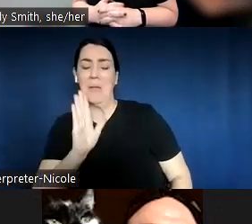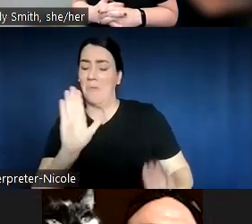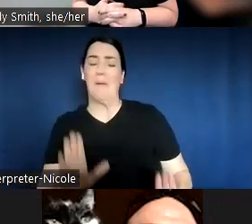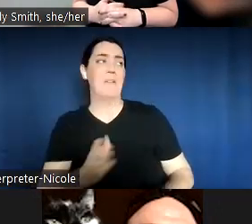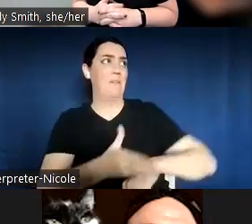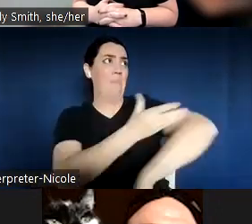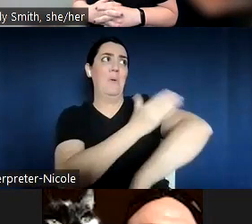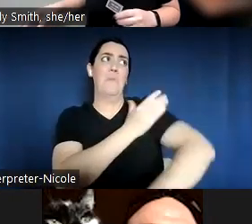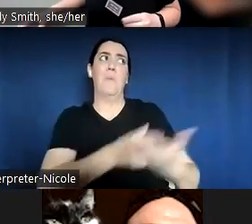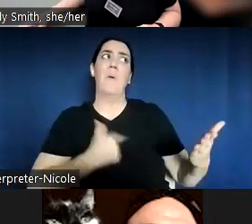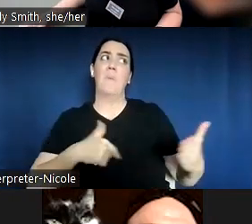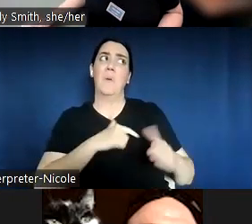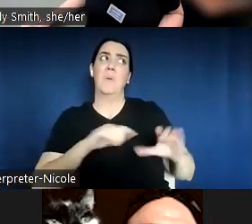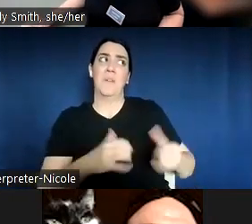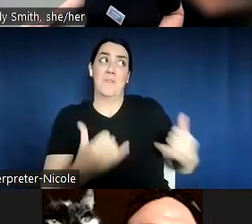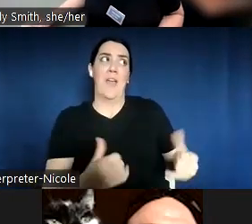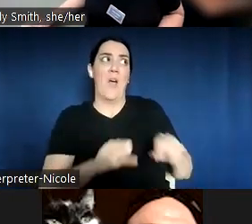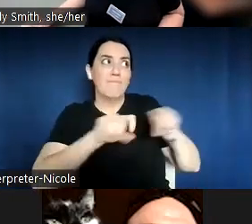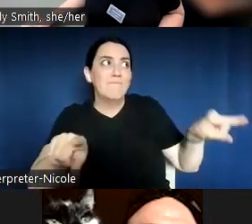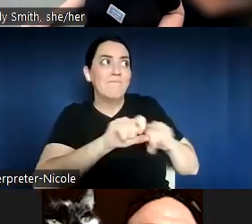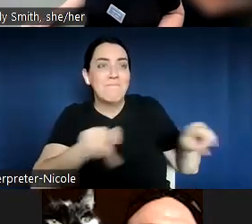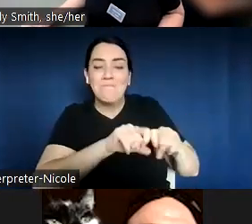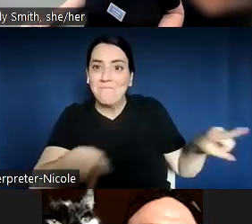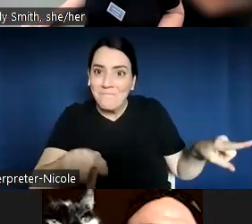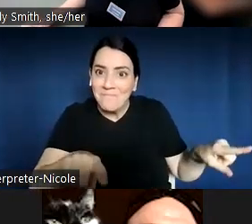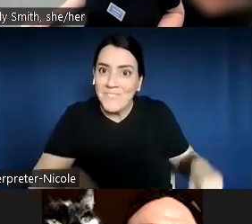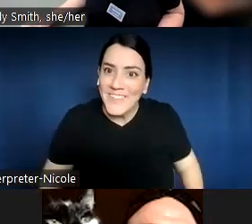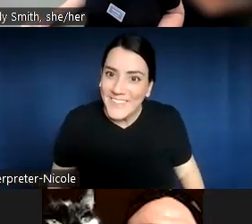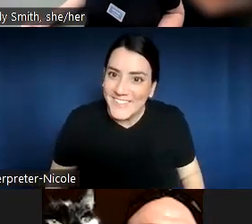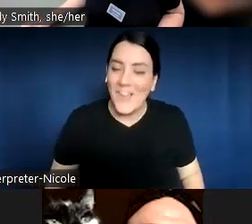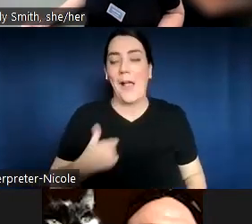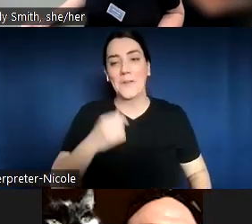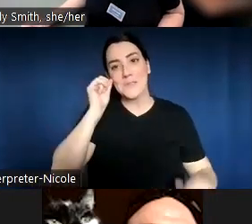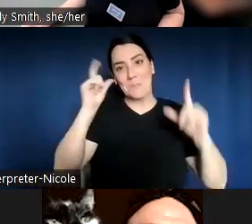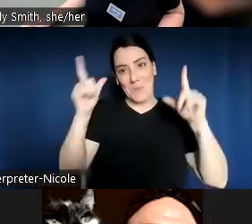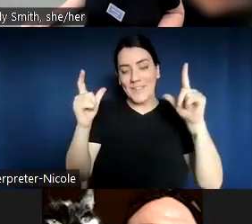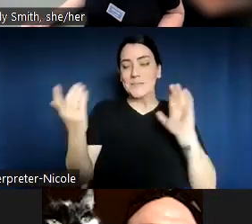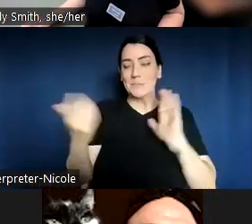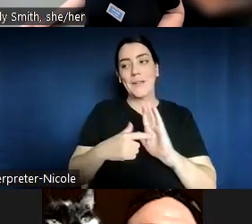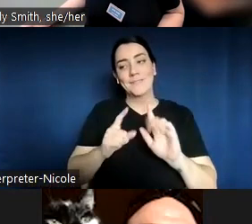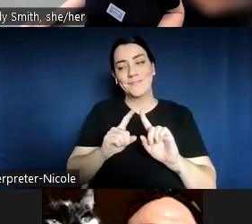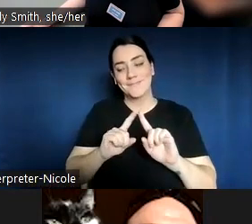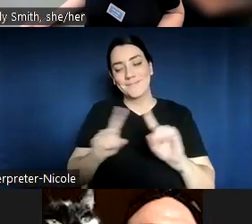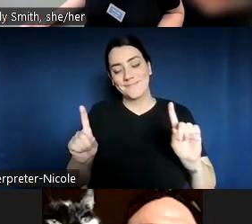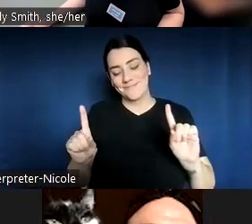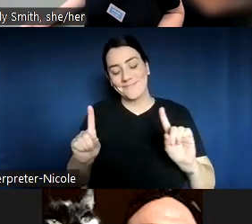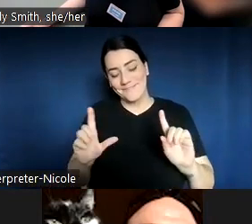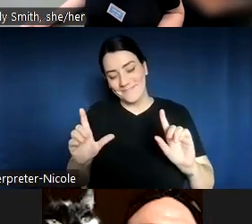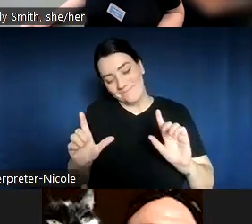So that was what I was surprised by, but it was wonderful.